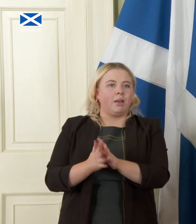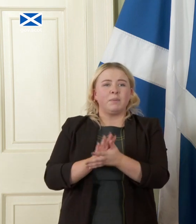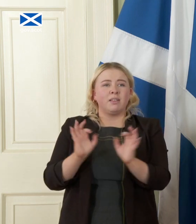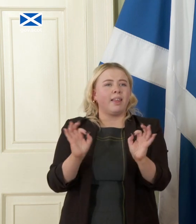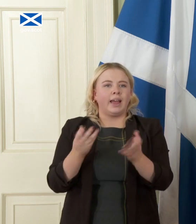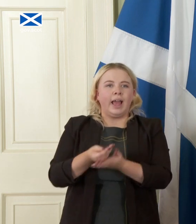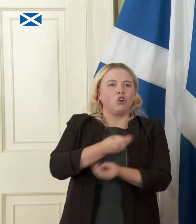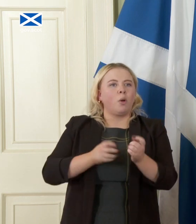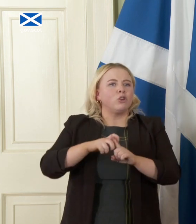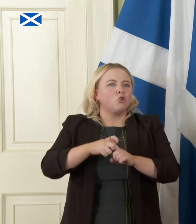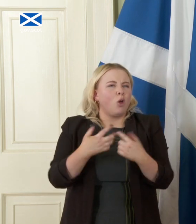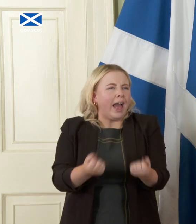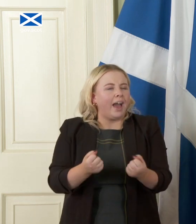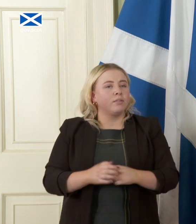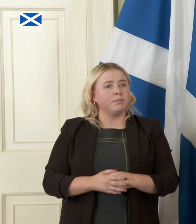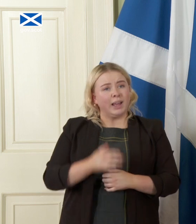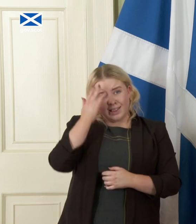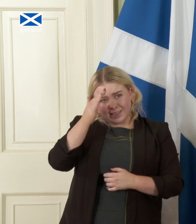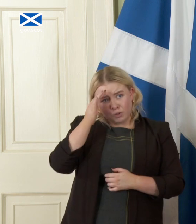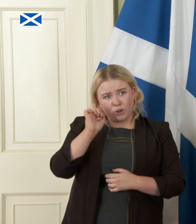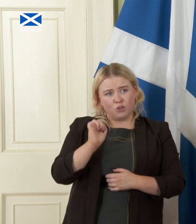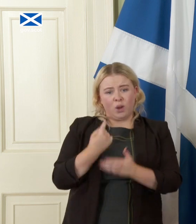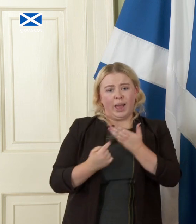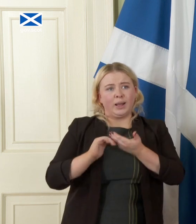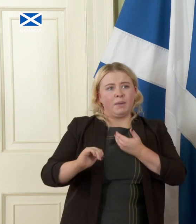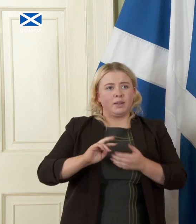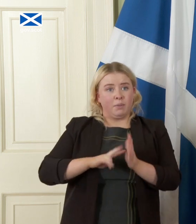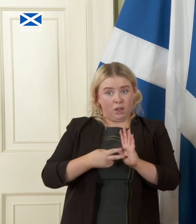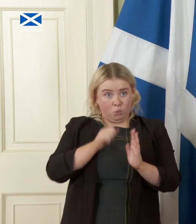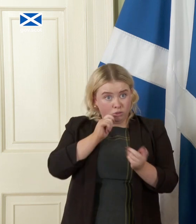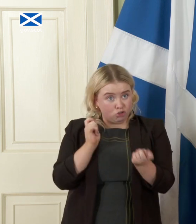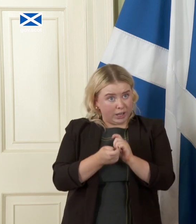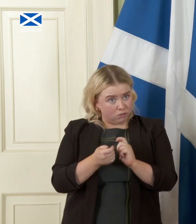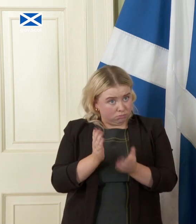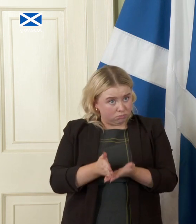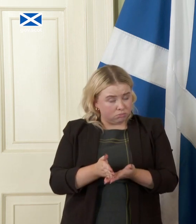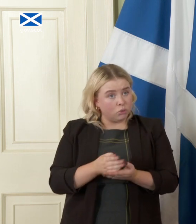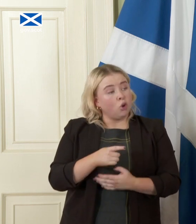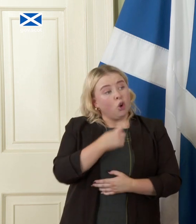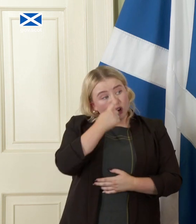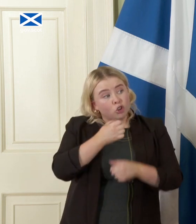in theory your independence plan would change that so could you commit now to offering these